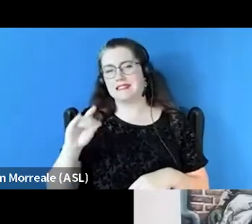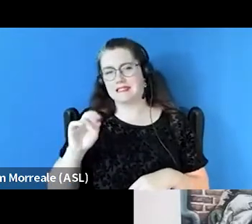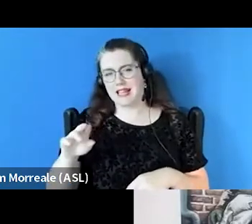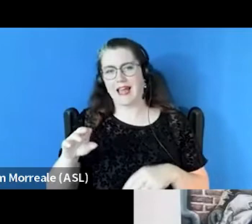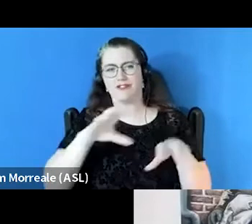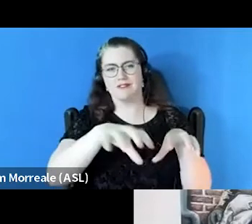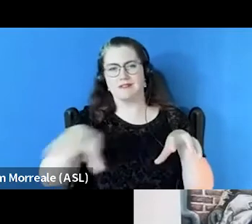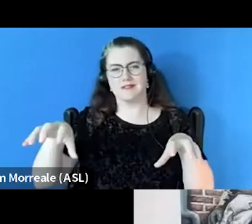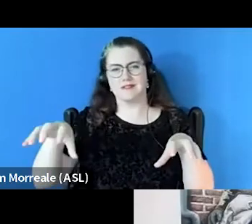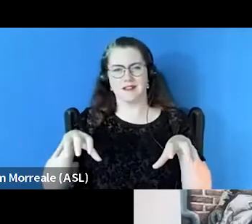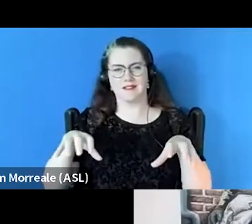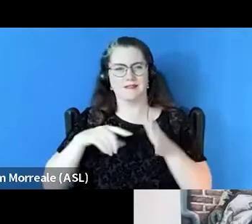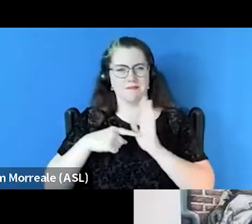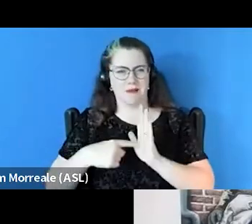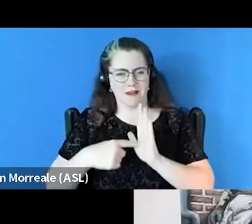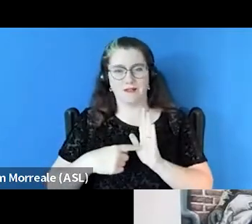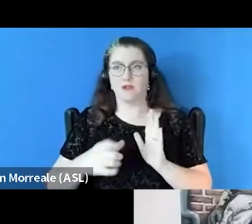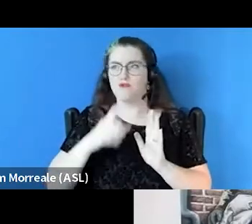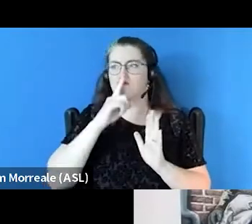So I've been well versed in terms of having